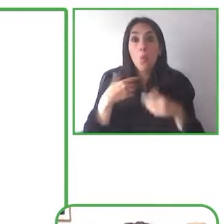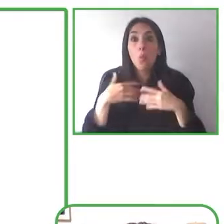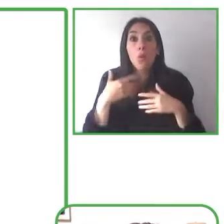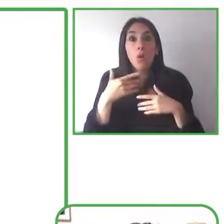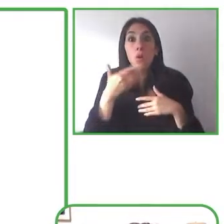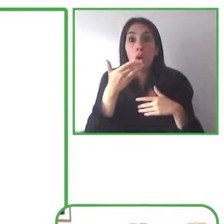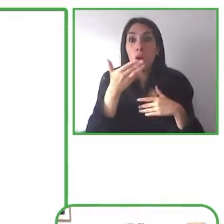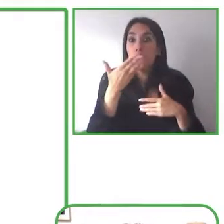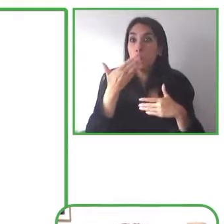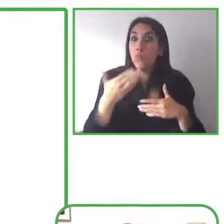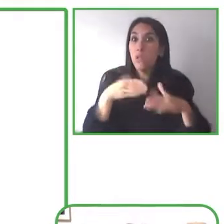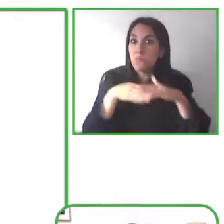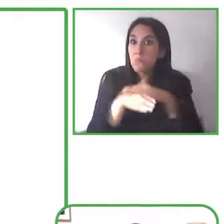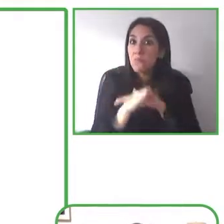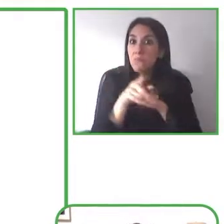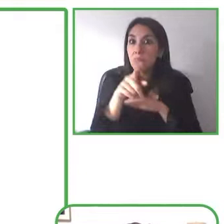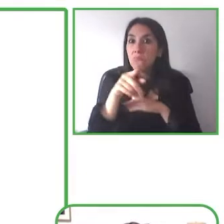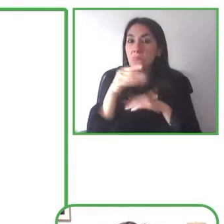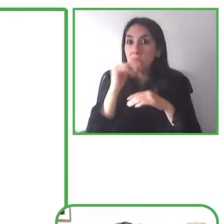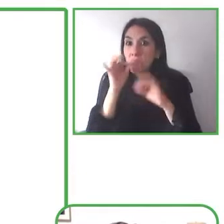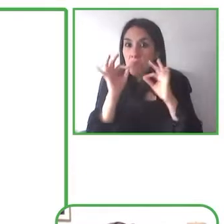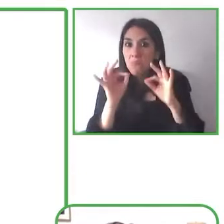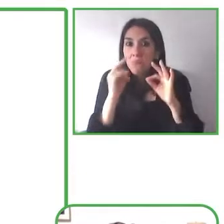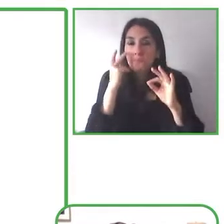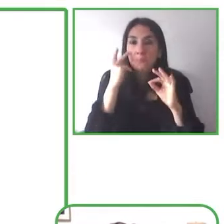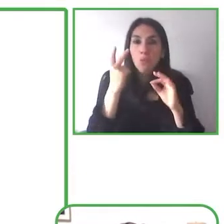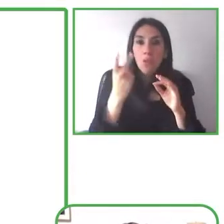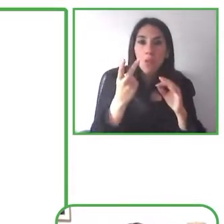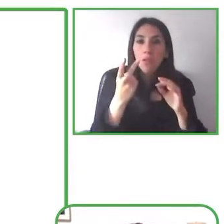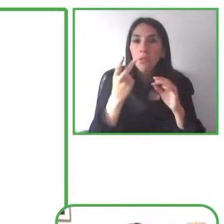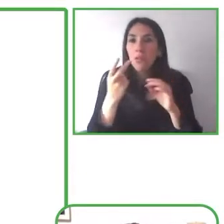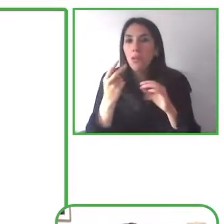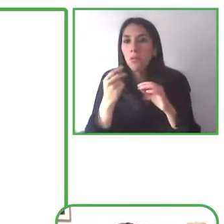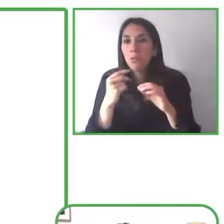about they built with a community member you know Dimitri was so heavily